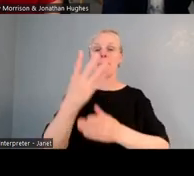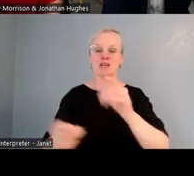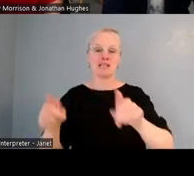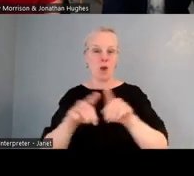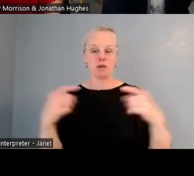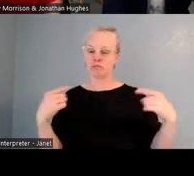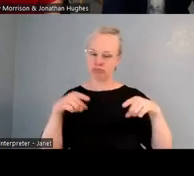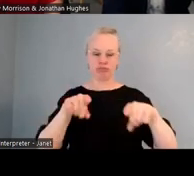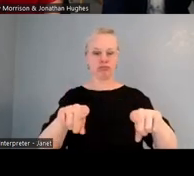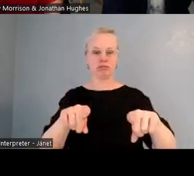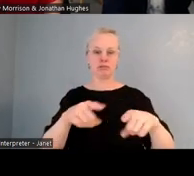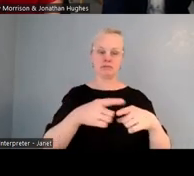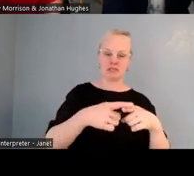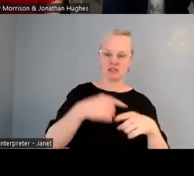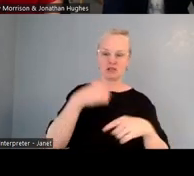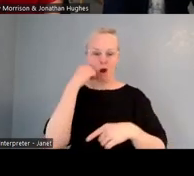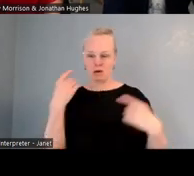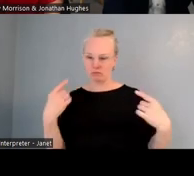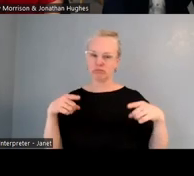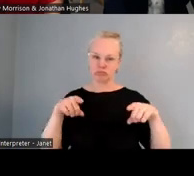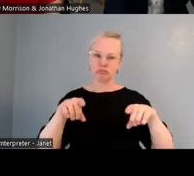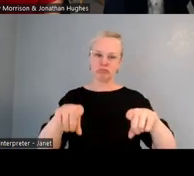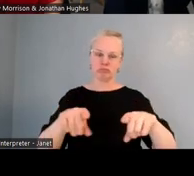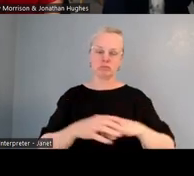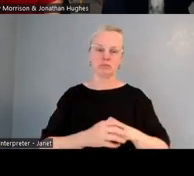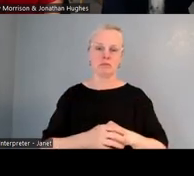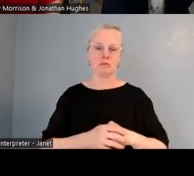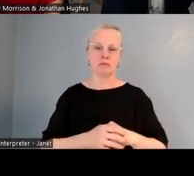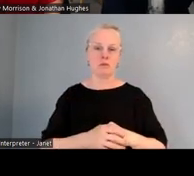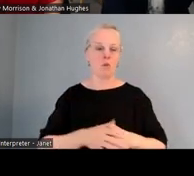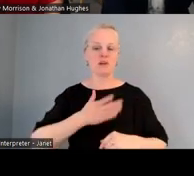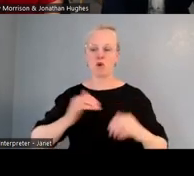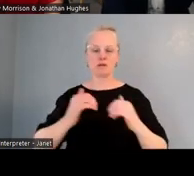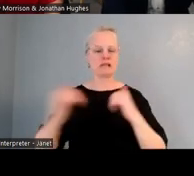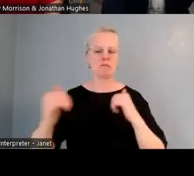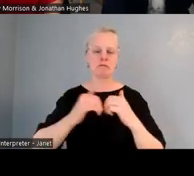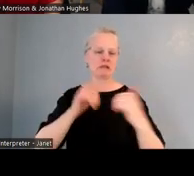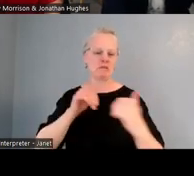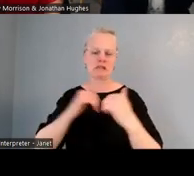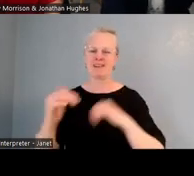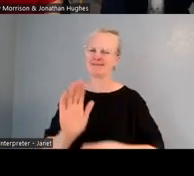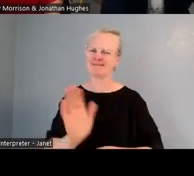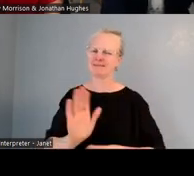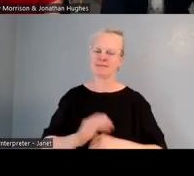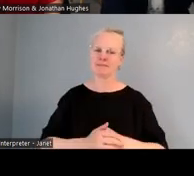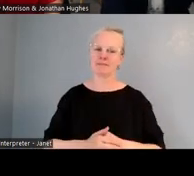So, we wanted to make sure no one was segregated at all. In fact, when we first established,